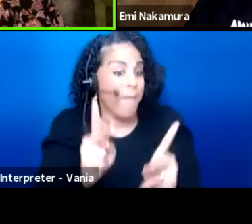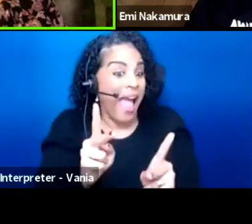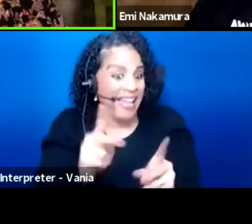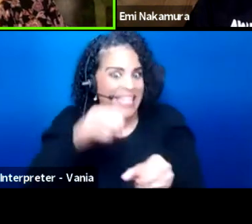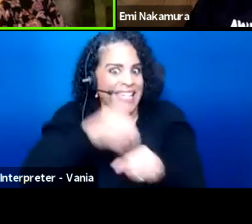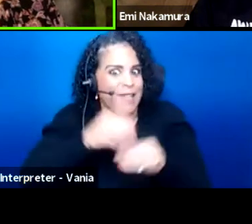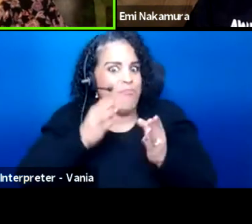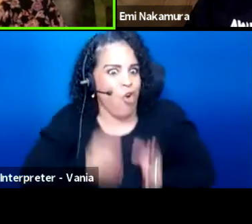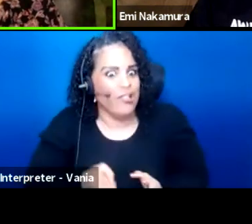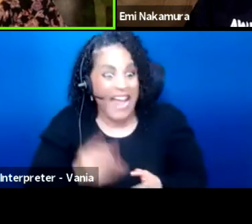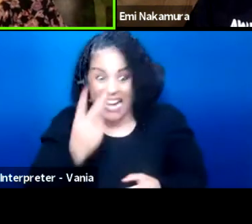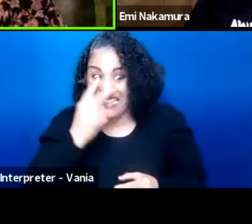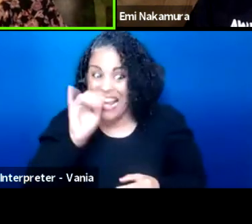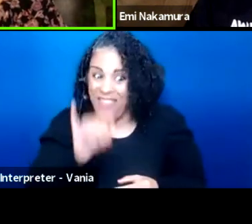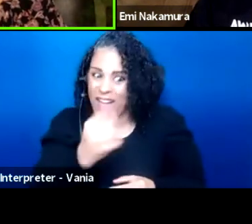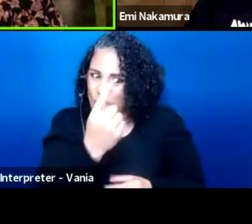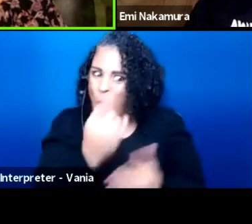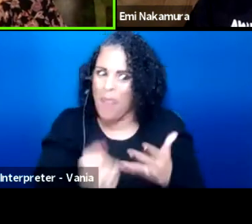I could see that as one of the main challenges.